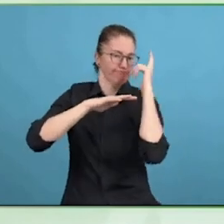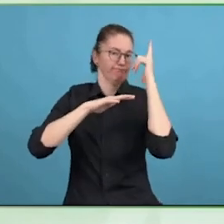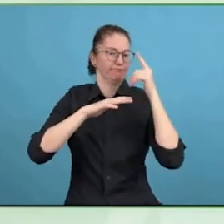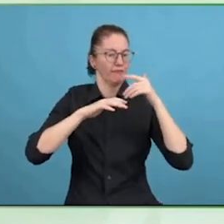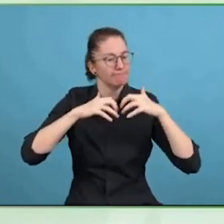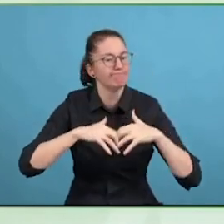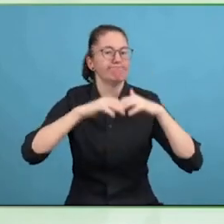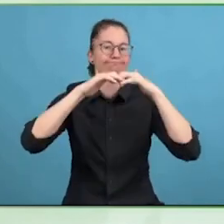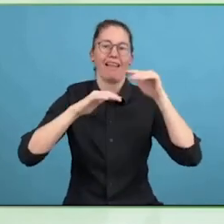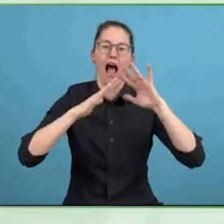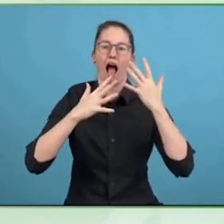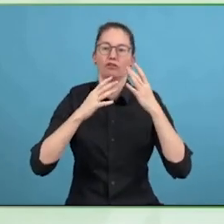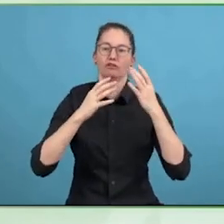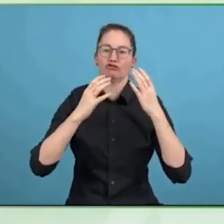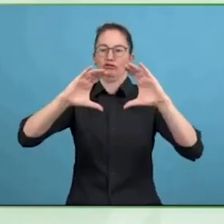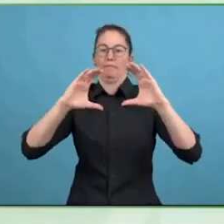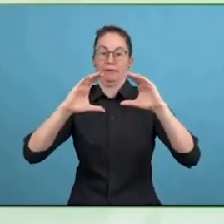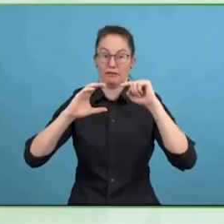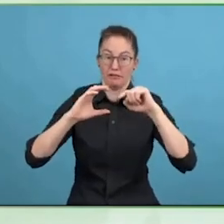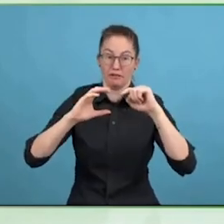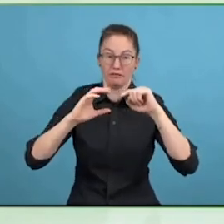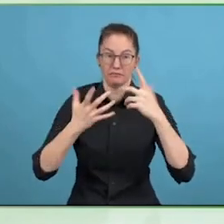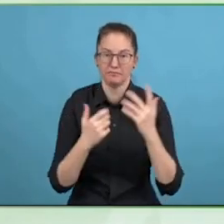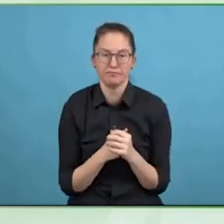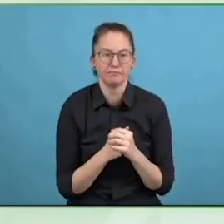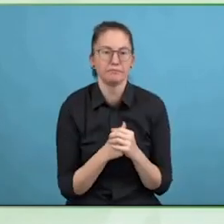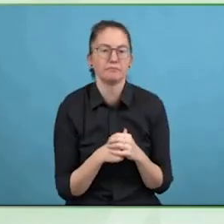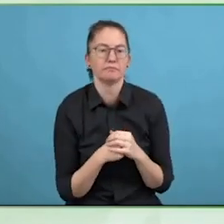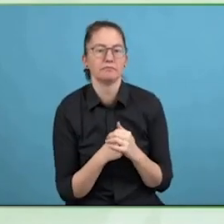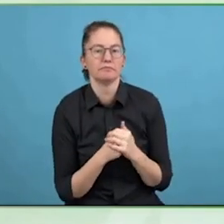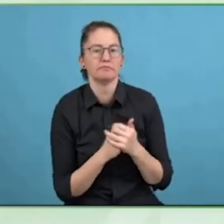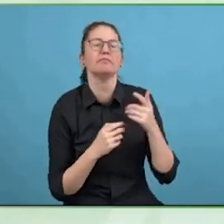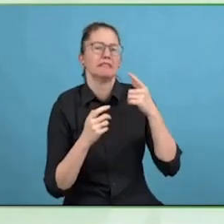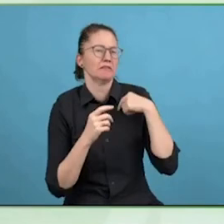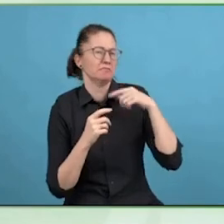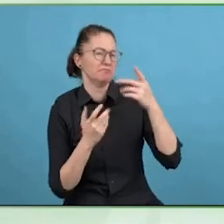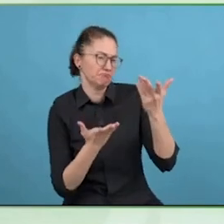fill out, we look at the group of individuals and organisations that